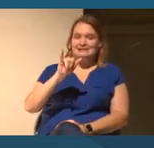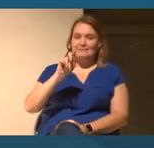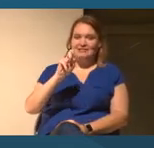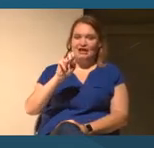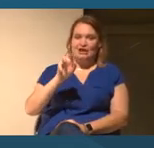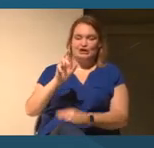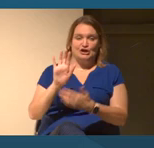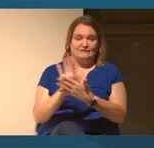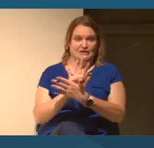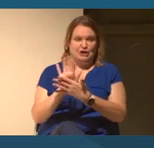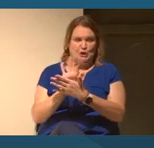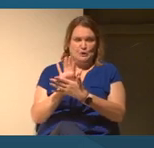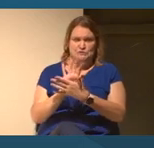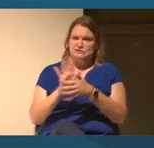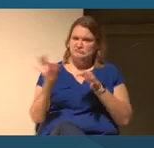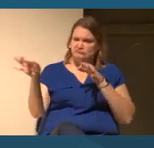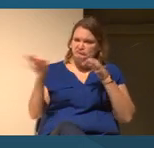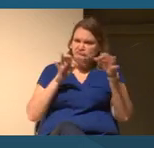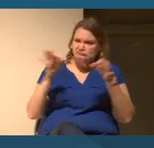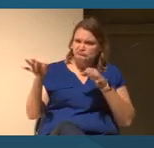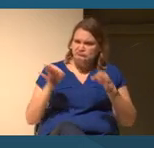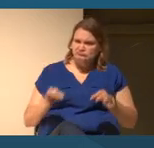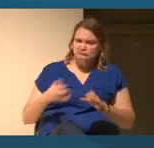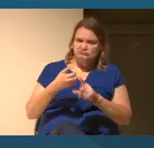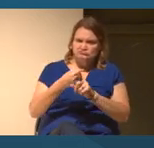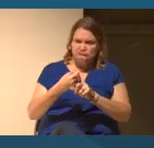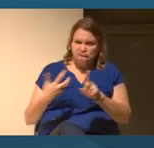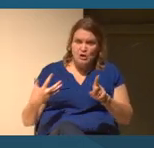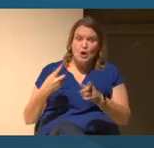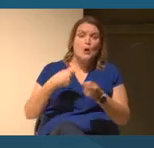talking about race and what we're going to deal with. Here is what we mean.